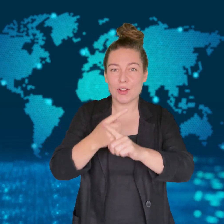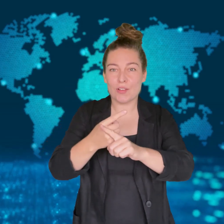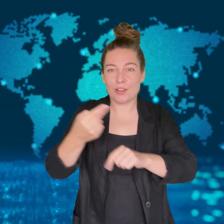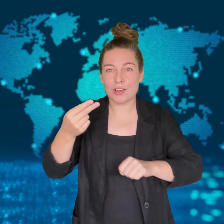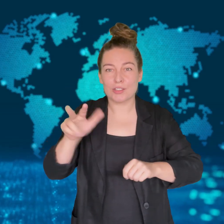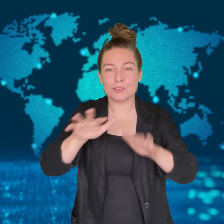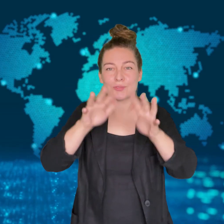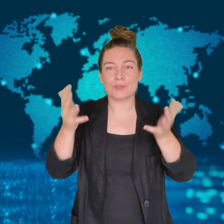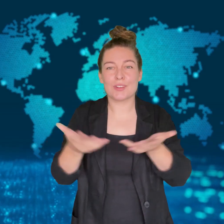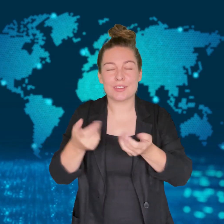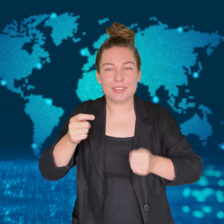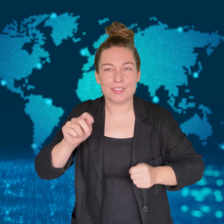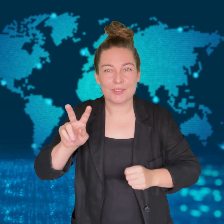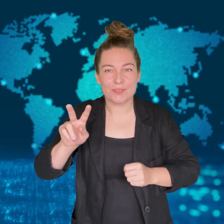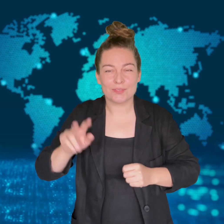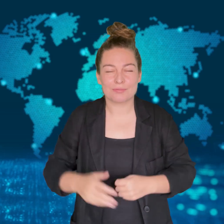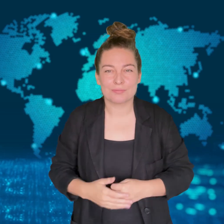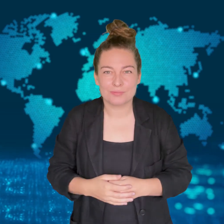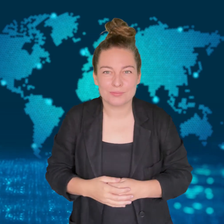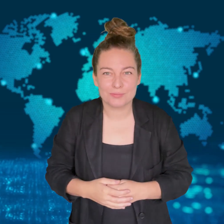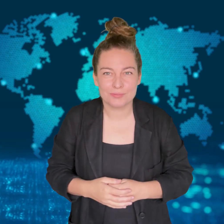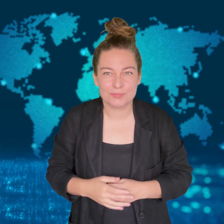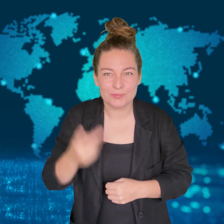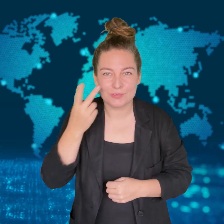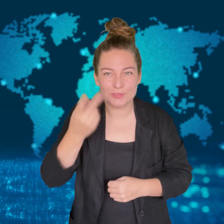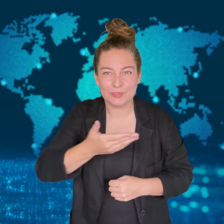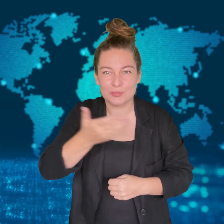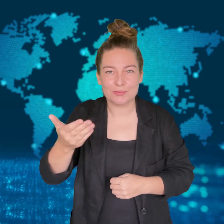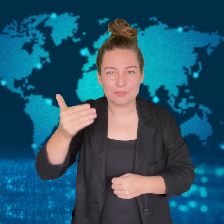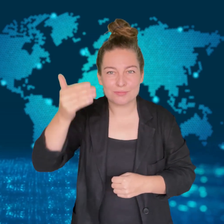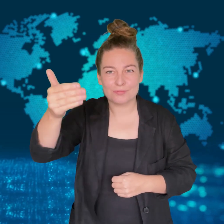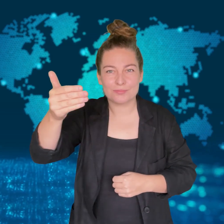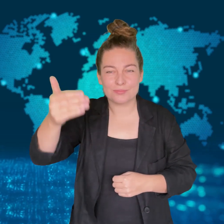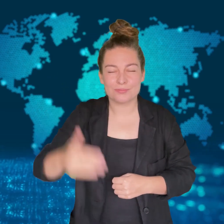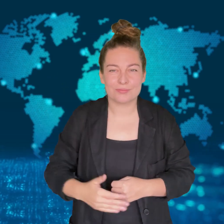to get new video updates! See you next time!